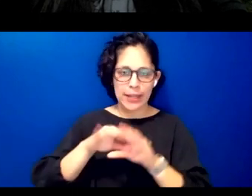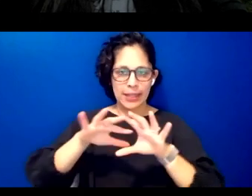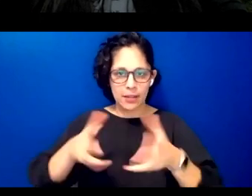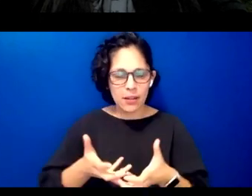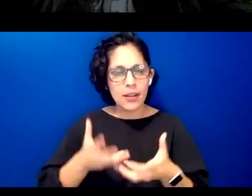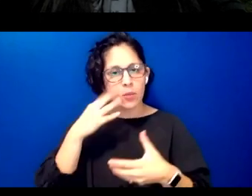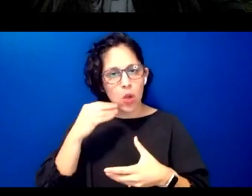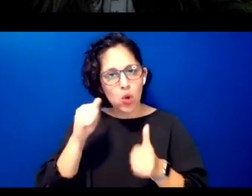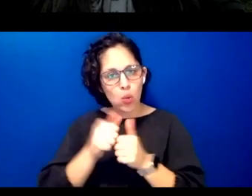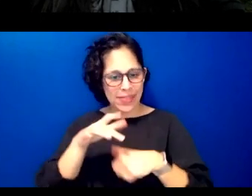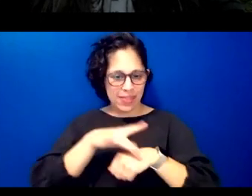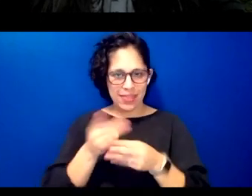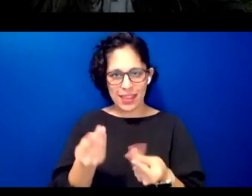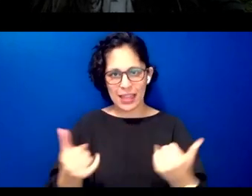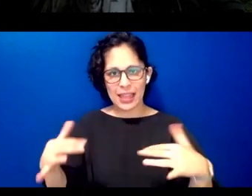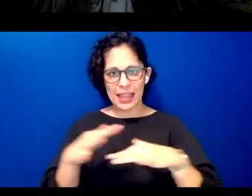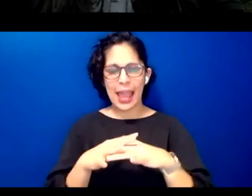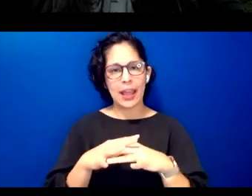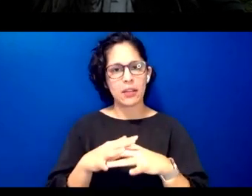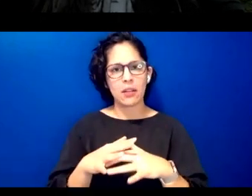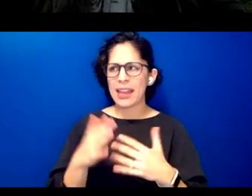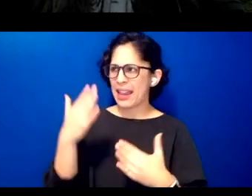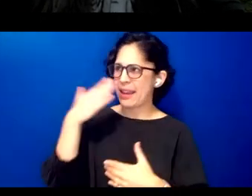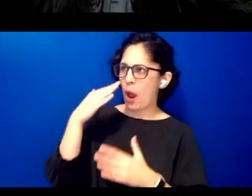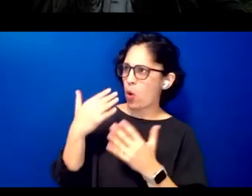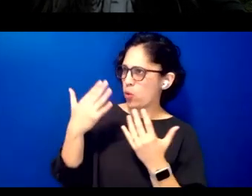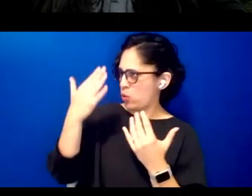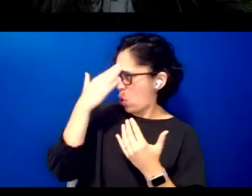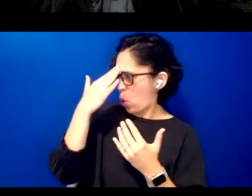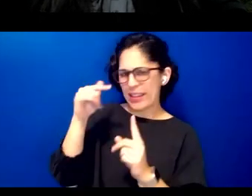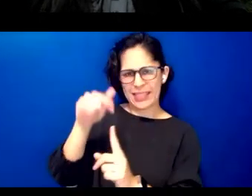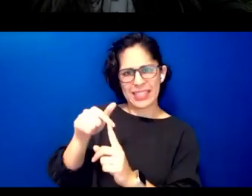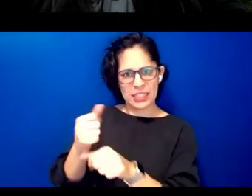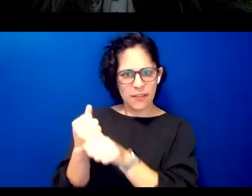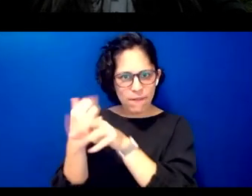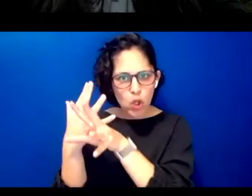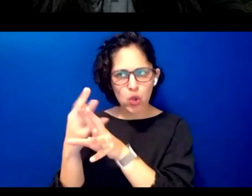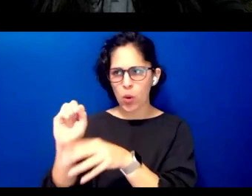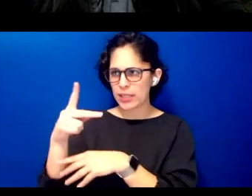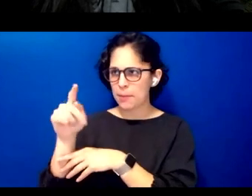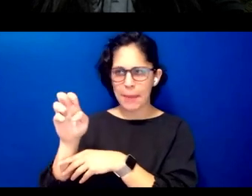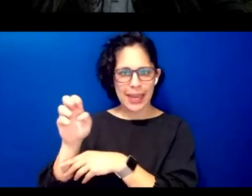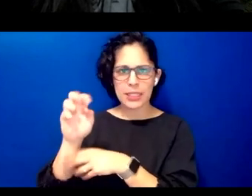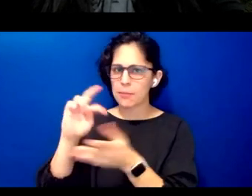the generally disembodied experience of virtual spaces how do we come to understand this new